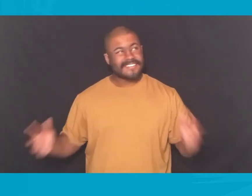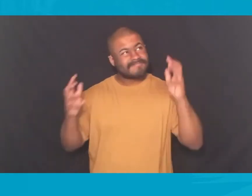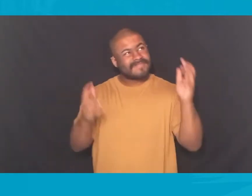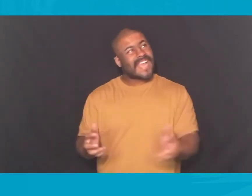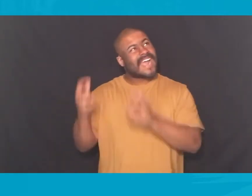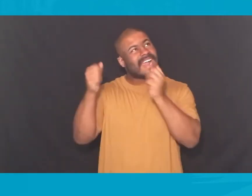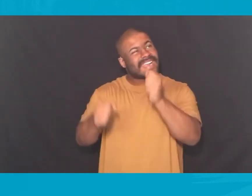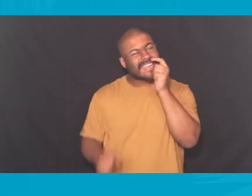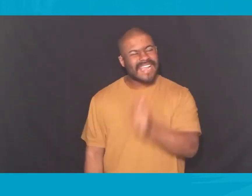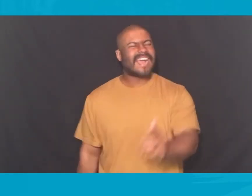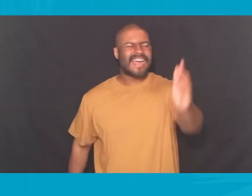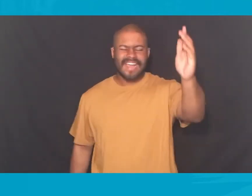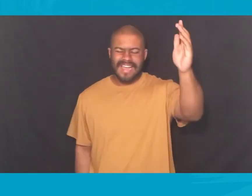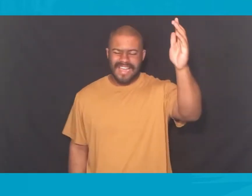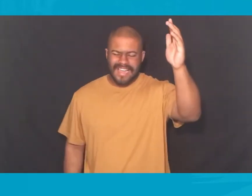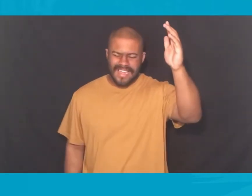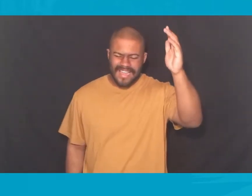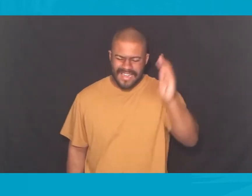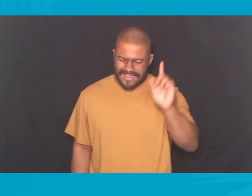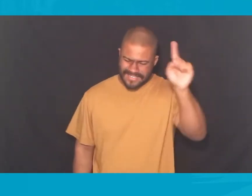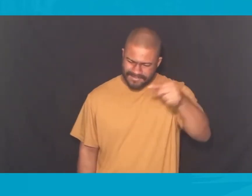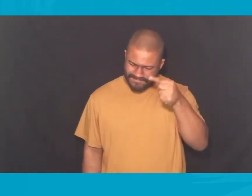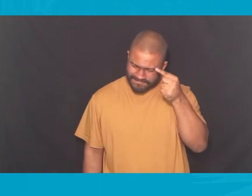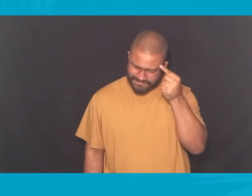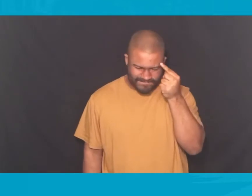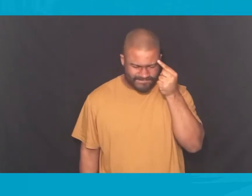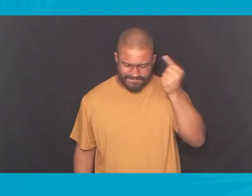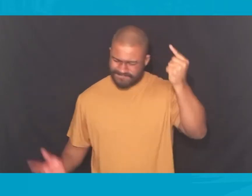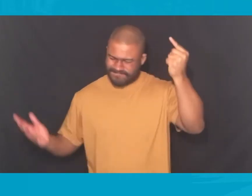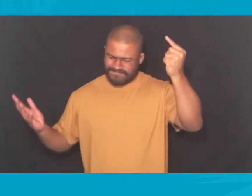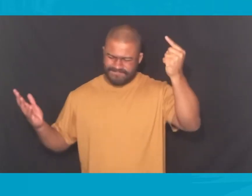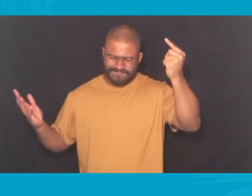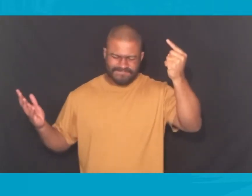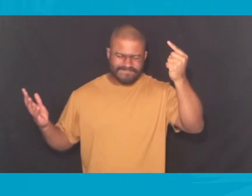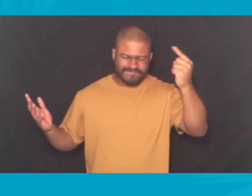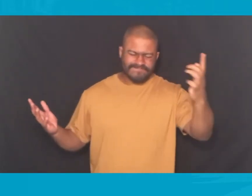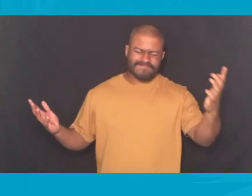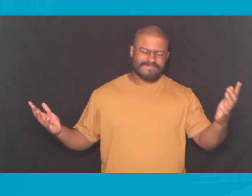Oh